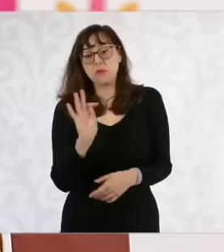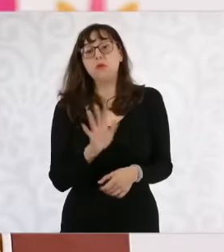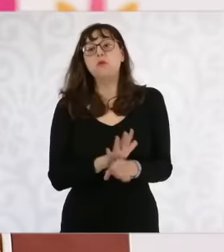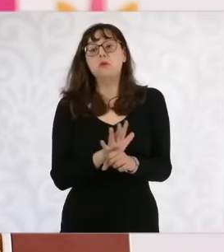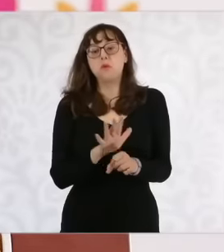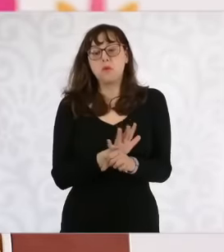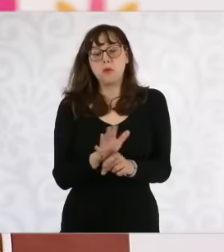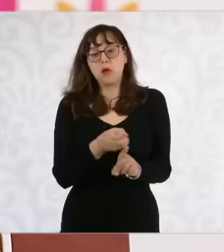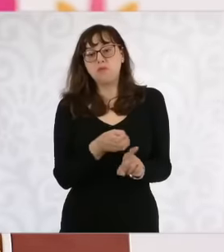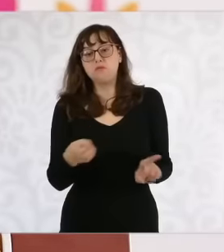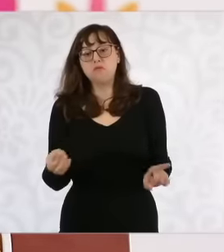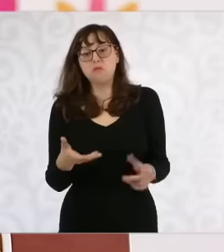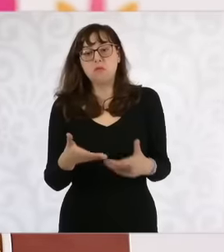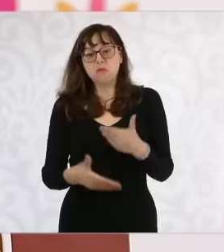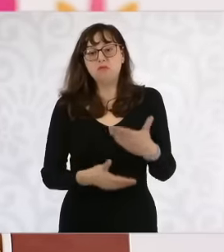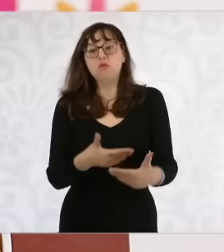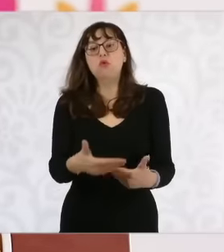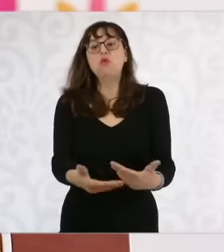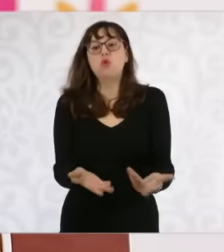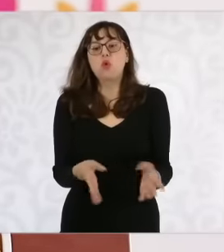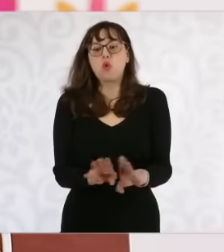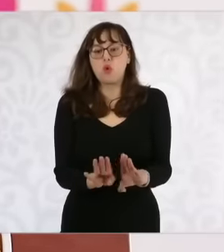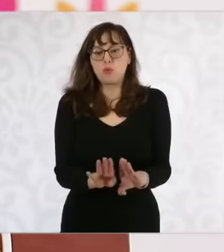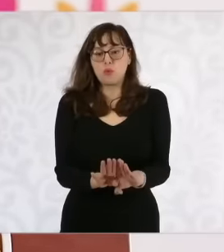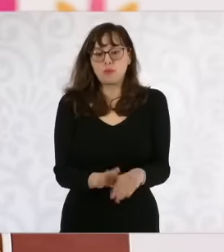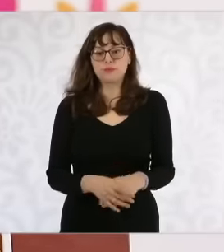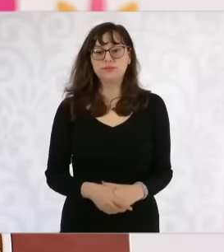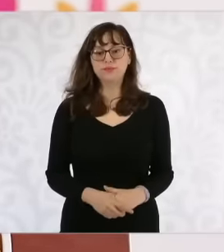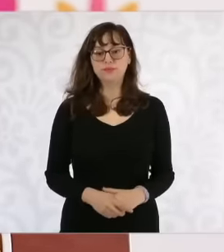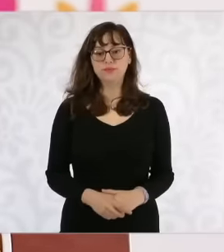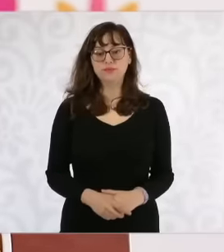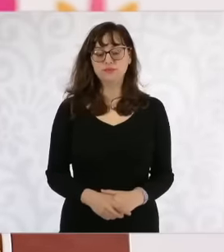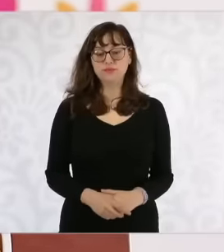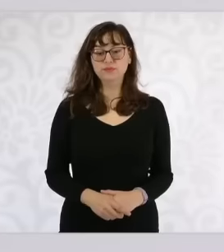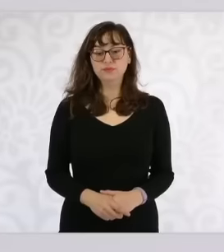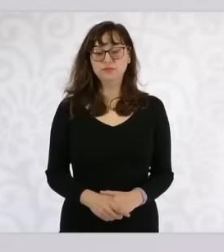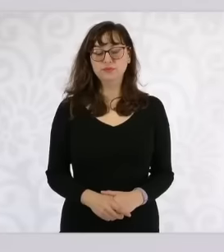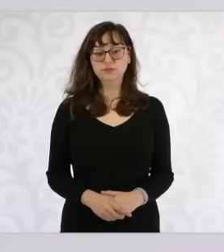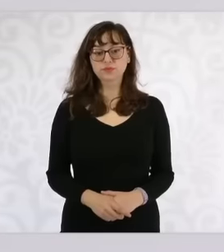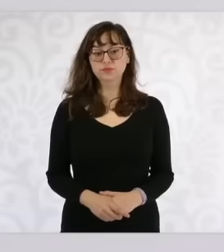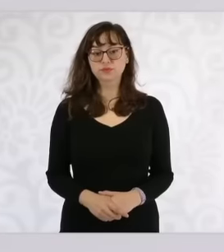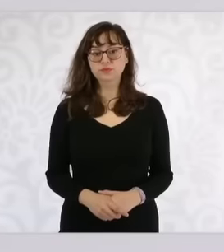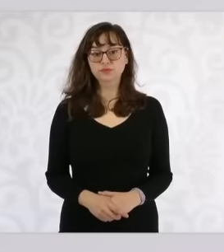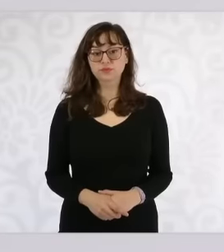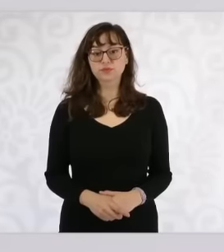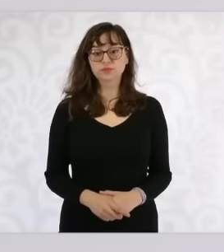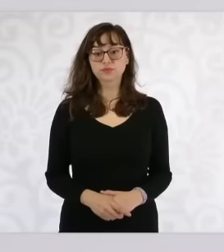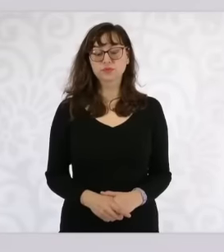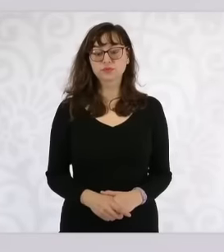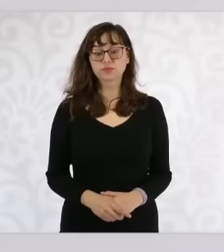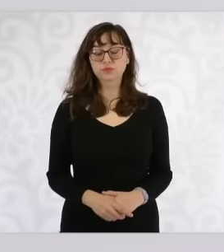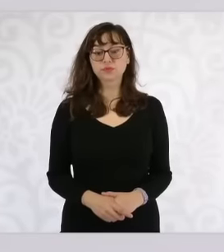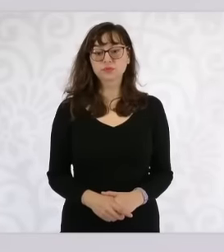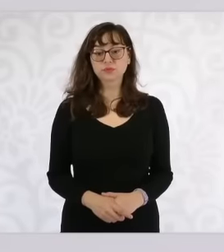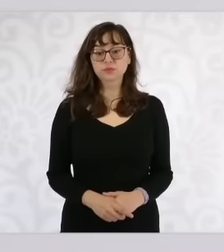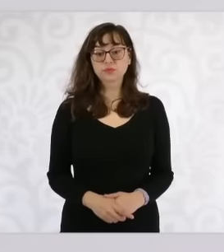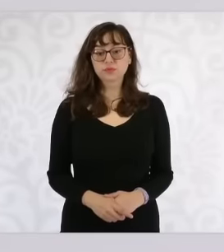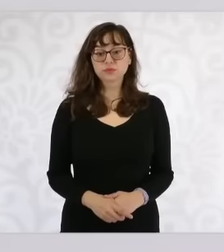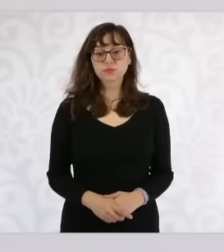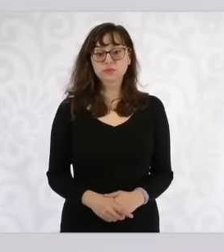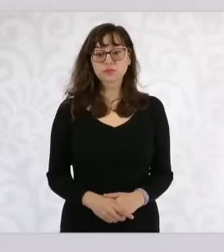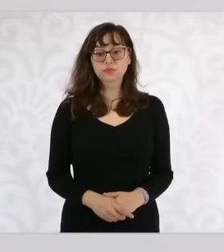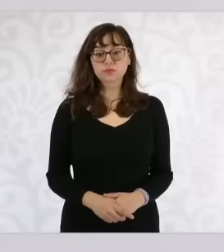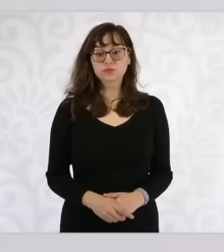you, well, first we mentioned it, we obviously respect and will respect the decision